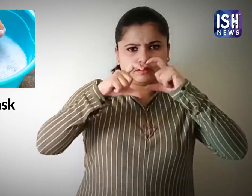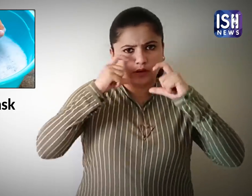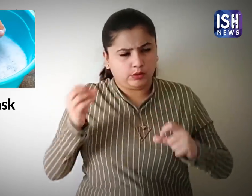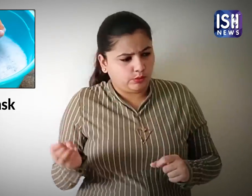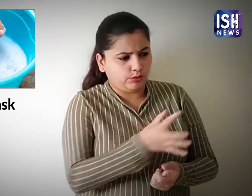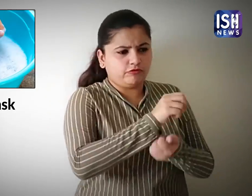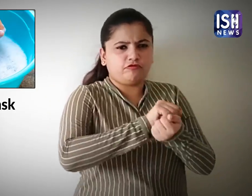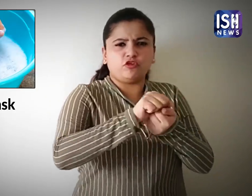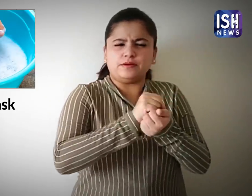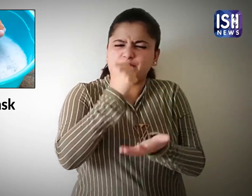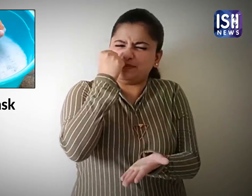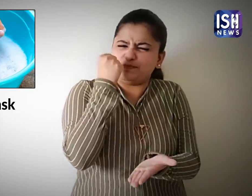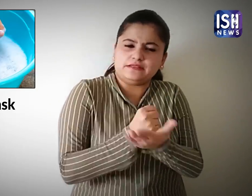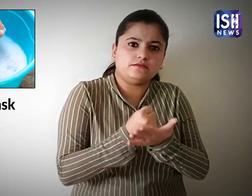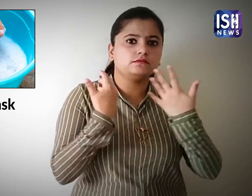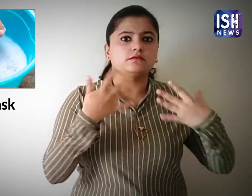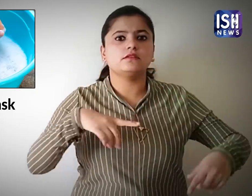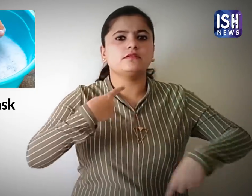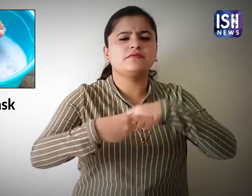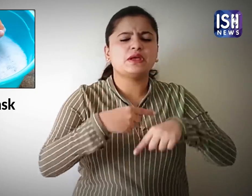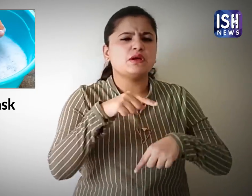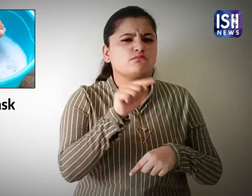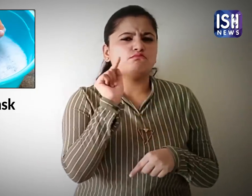Mask must be washed after every use,